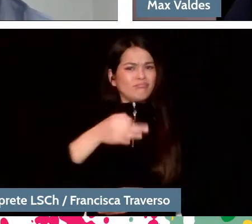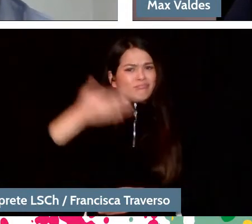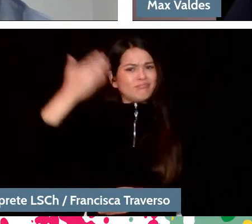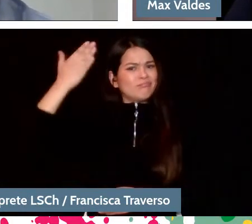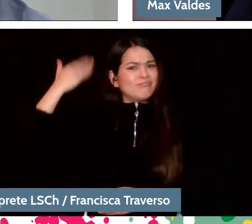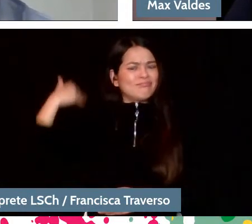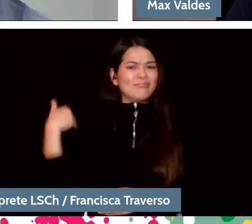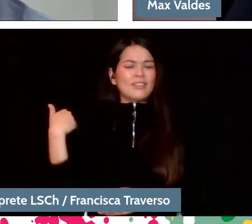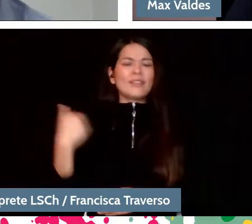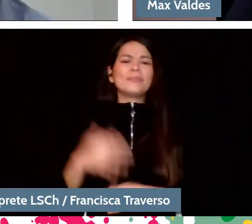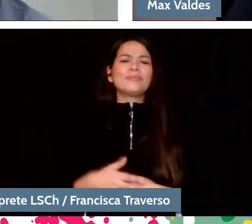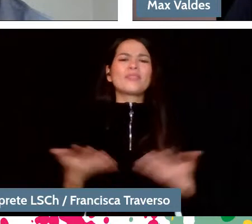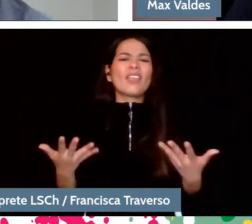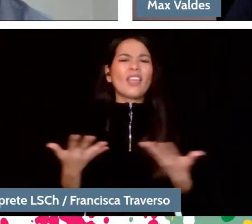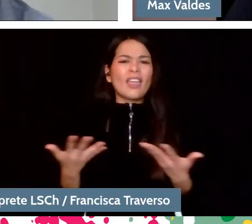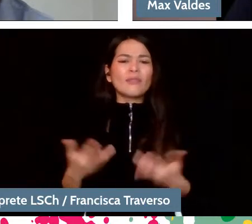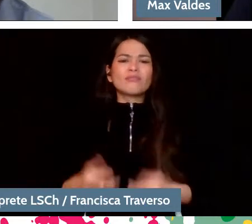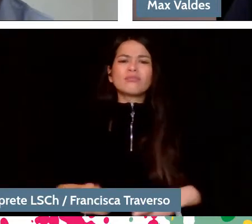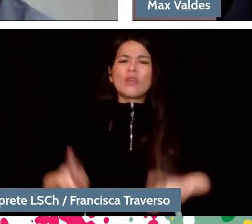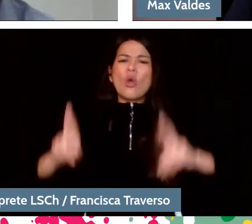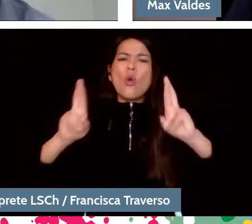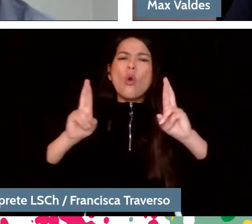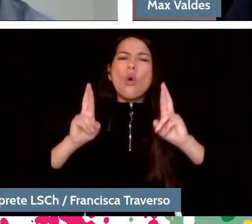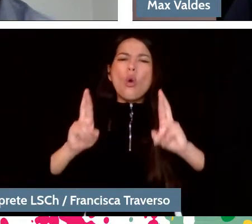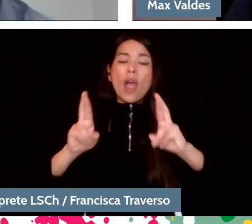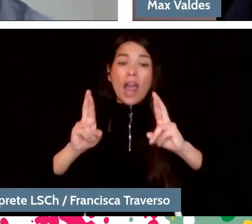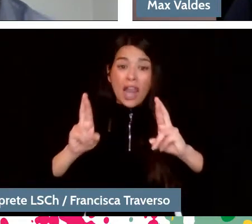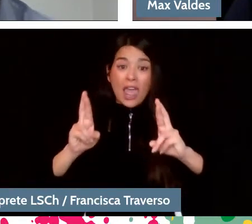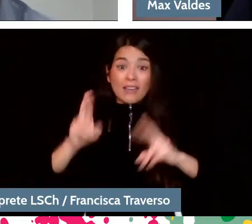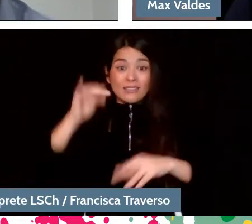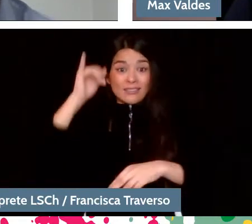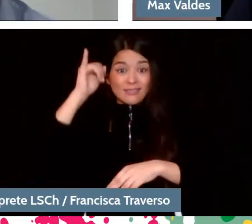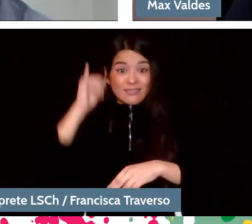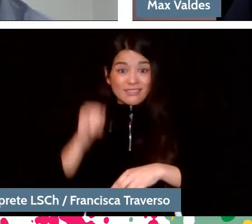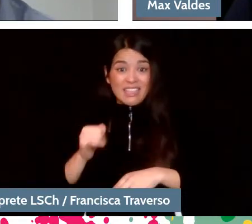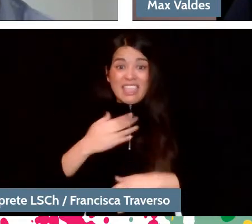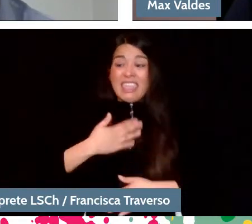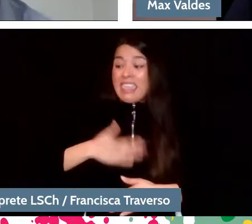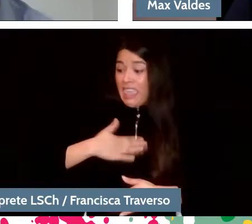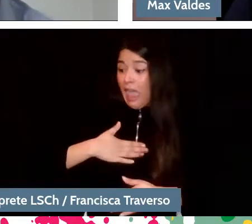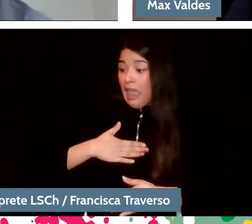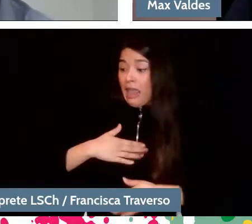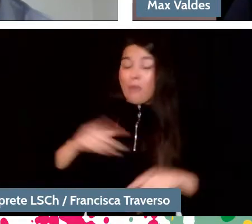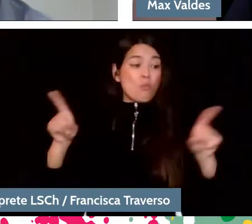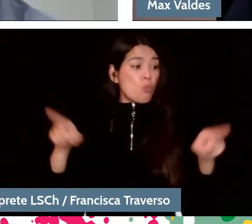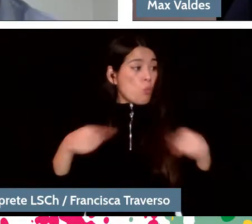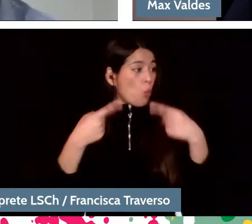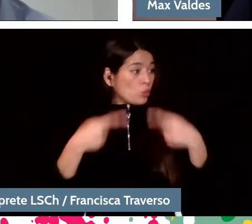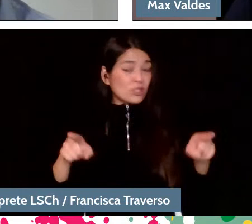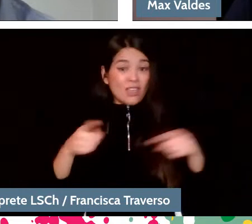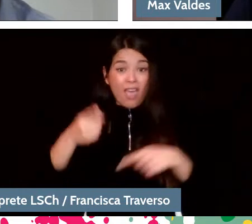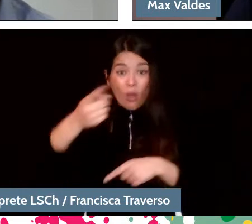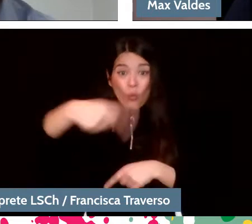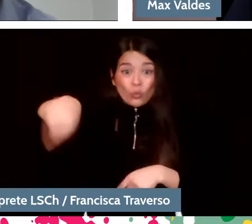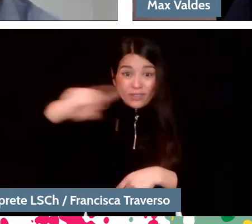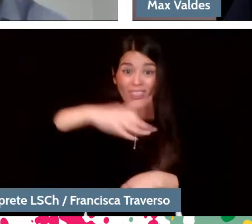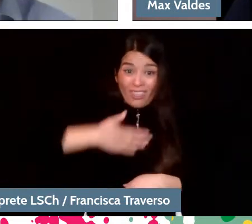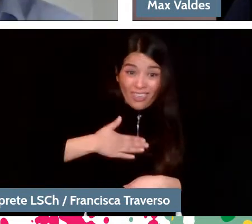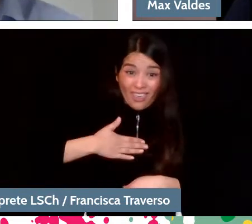Which was that hopefully if we were going to be musicians and we wanted to make music we would consider going to live experiences,